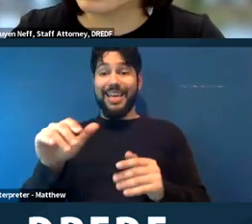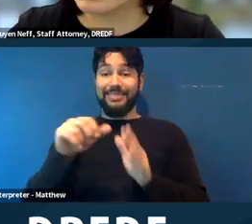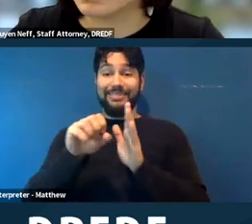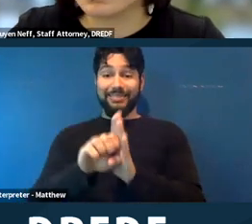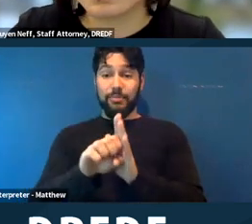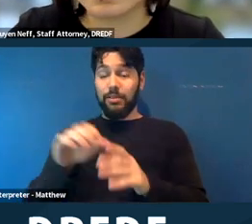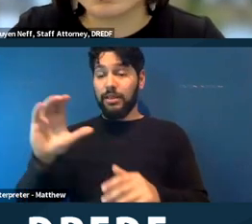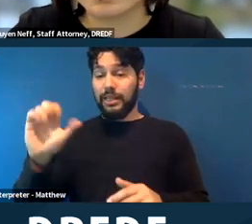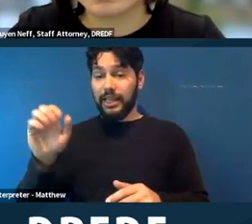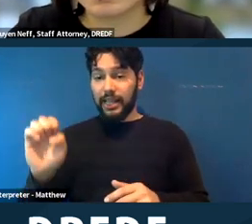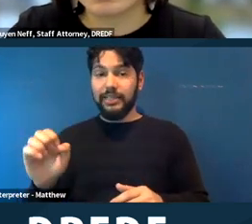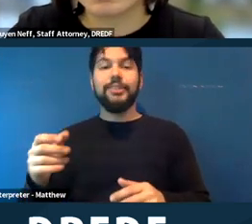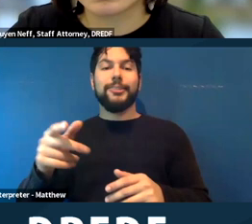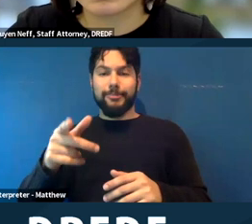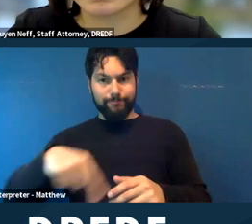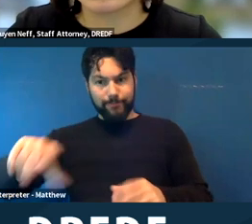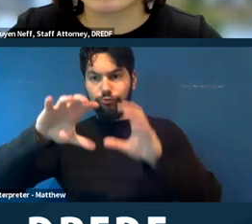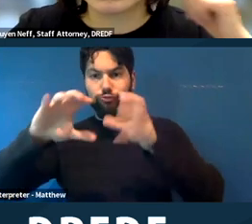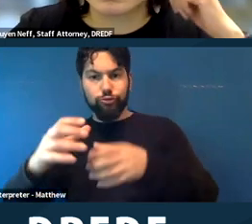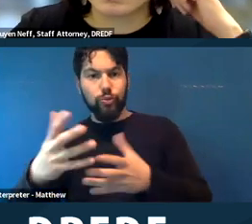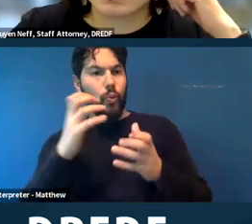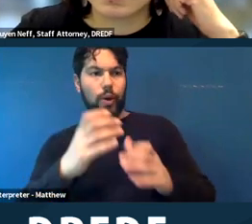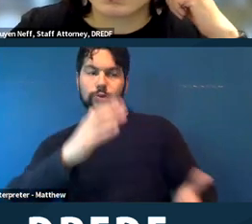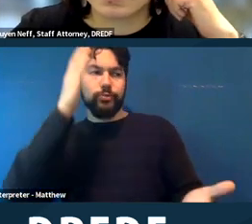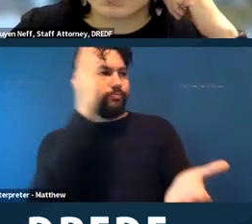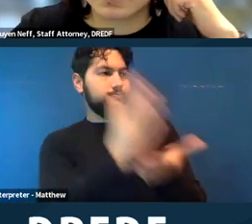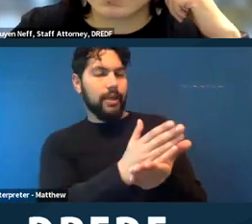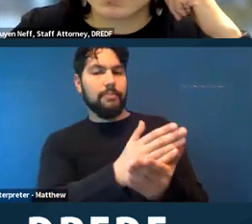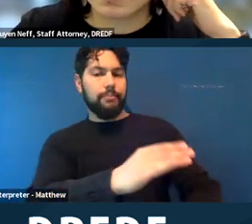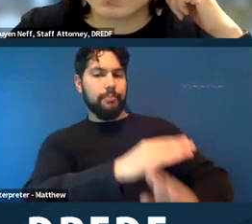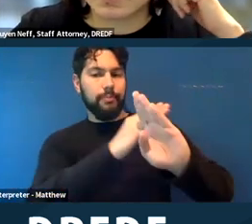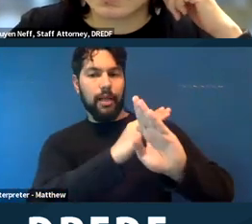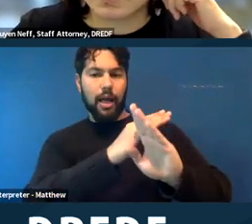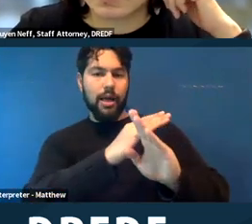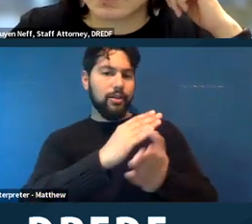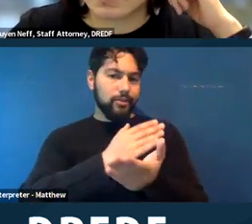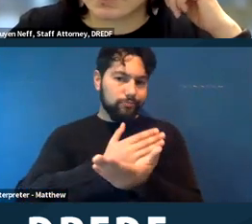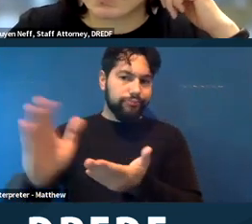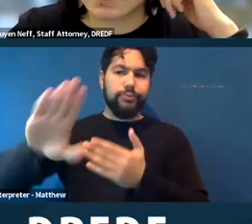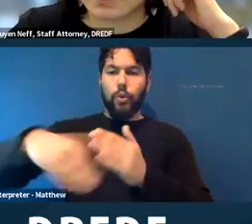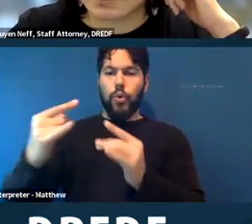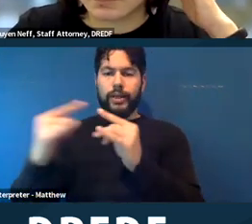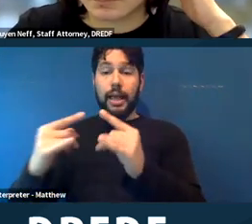closure and movement of an entire encampment, and the judge in that case found that there